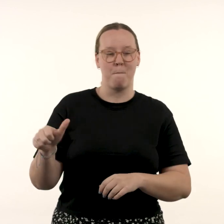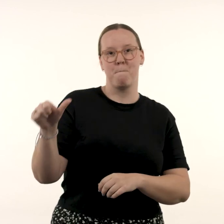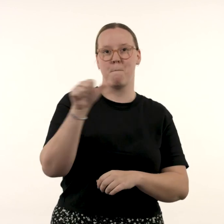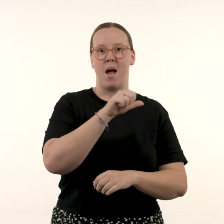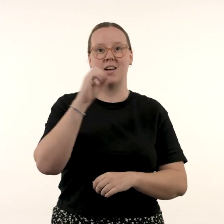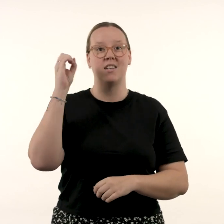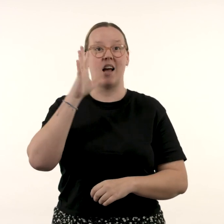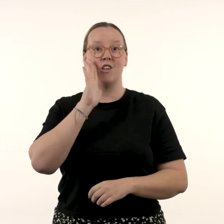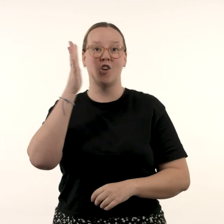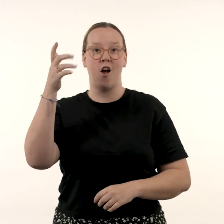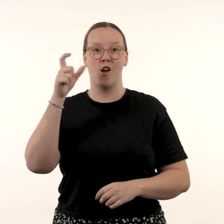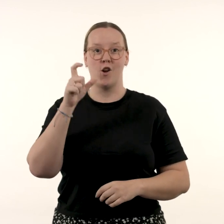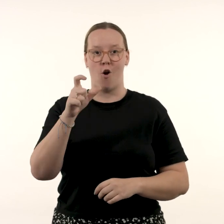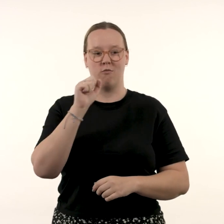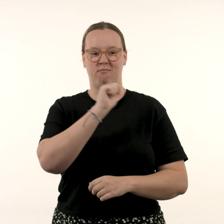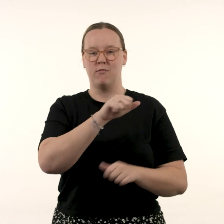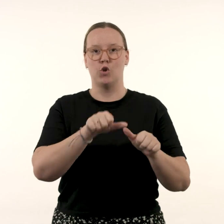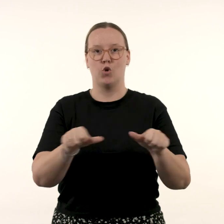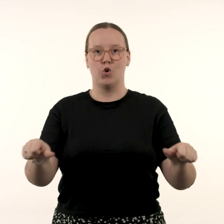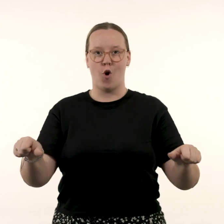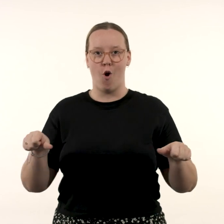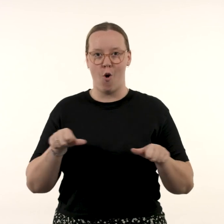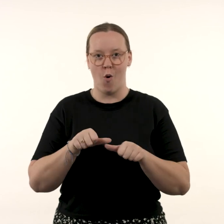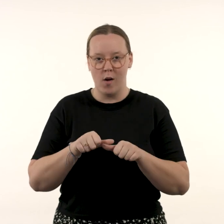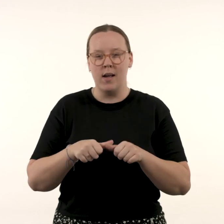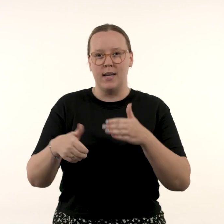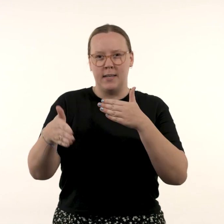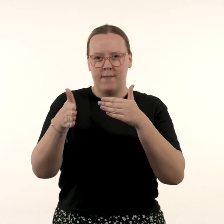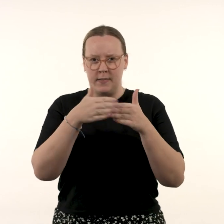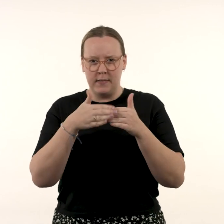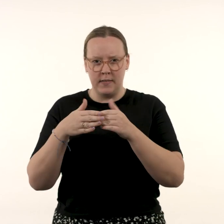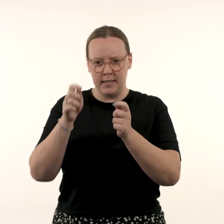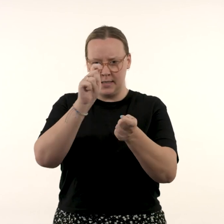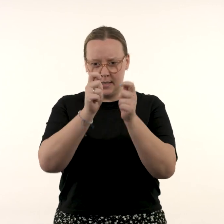‘I then returned to my [Sunshine Coast] Hinterland studio